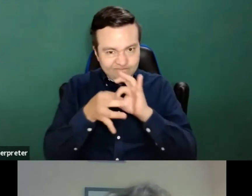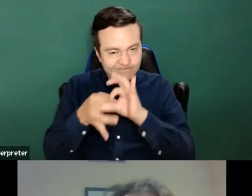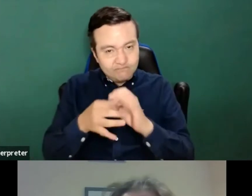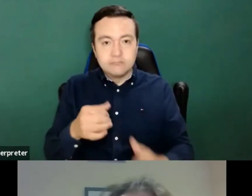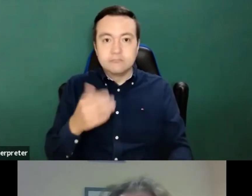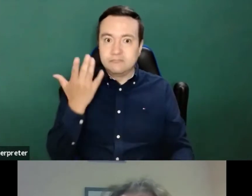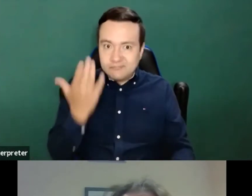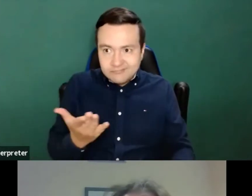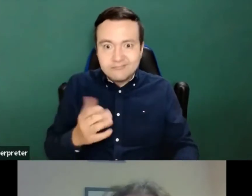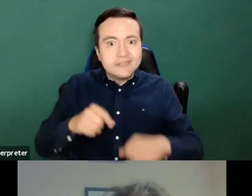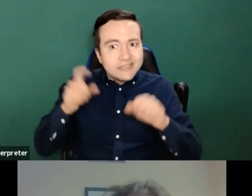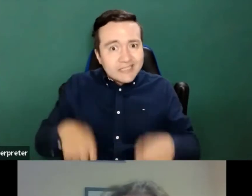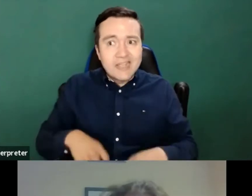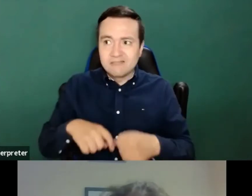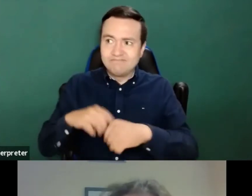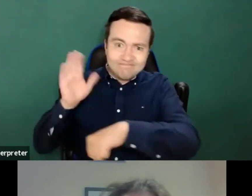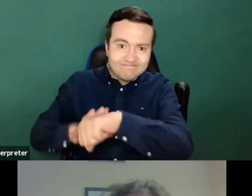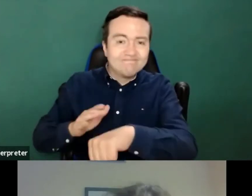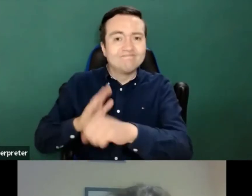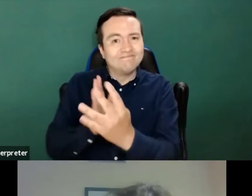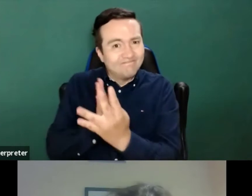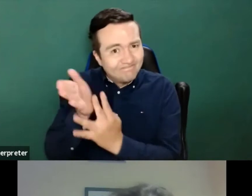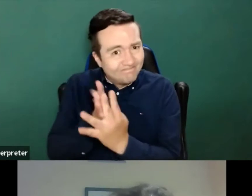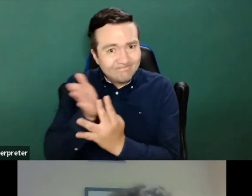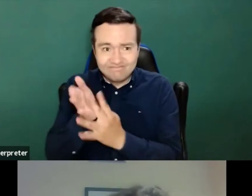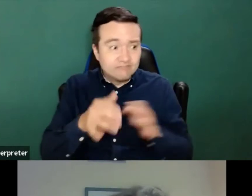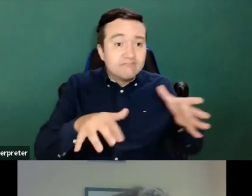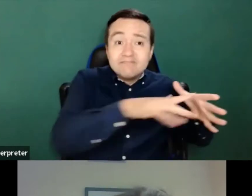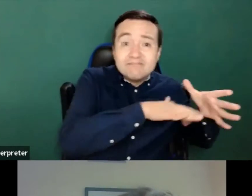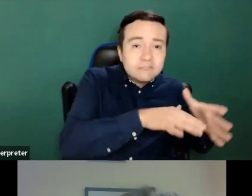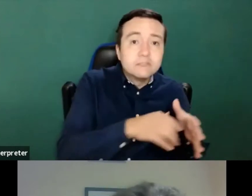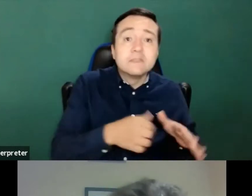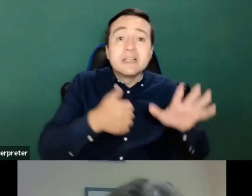citizens six months later.